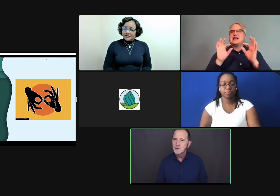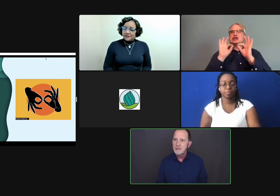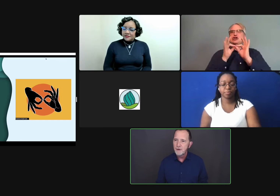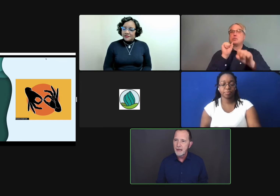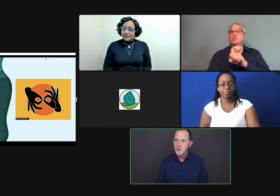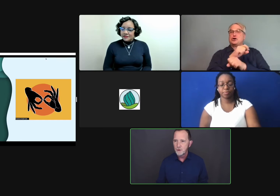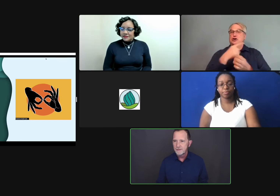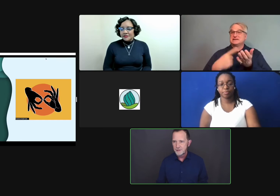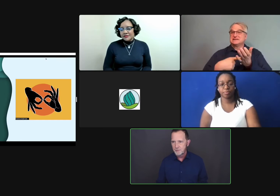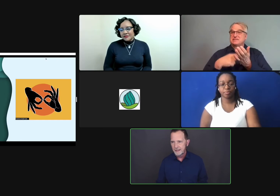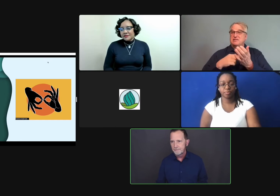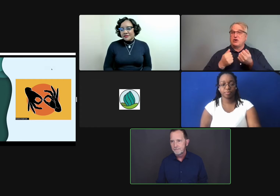to reframe the work of interpreting.